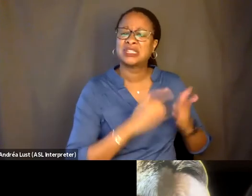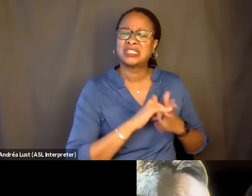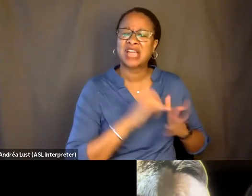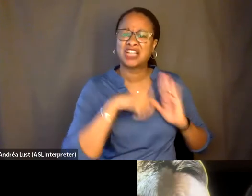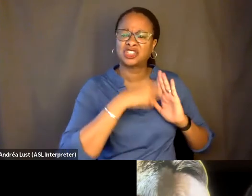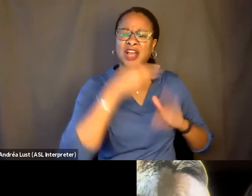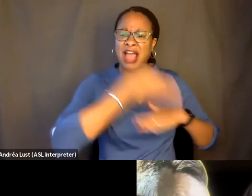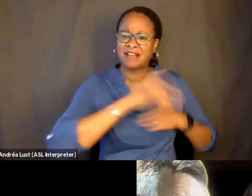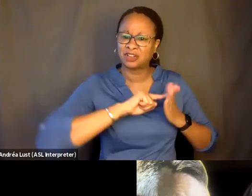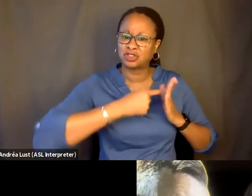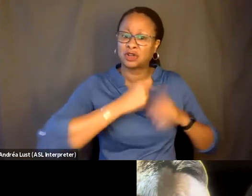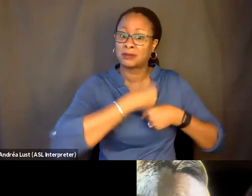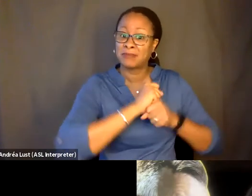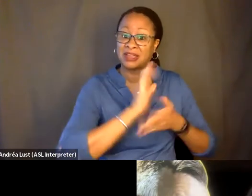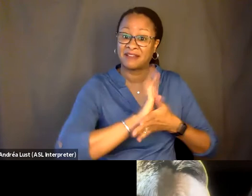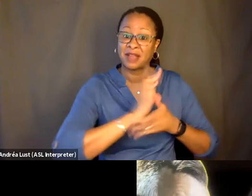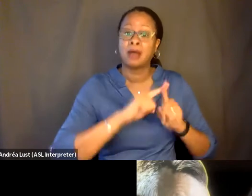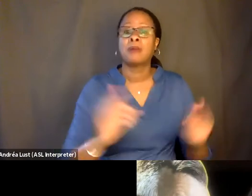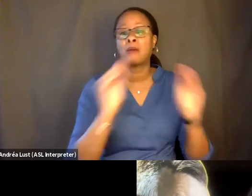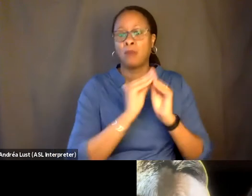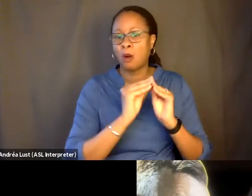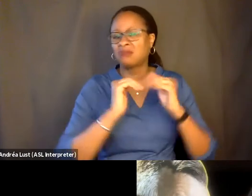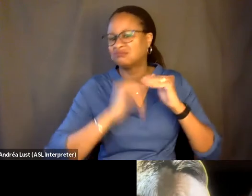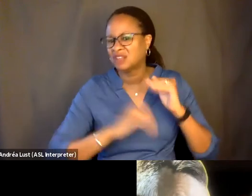started making the film. But more or less everything that's in the movie,